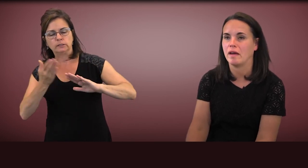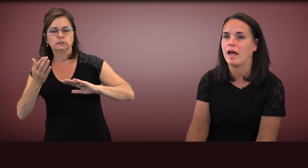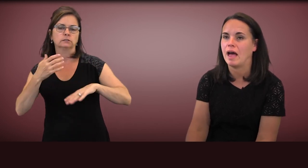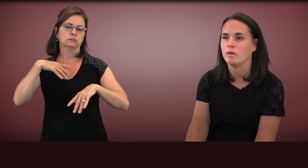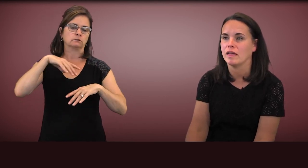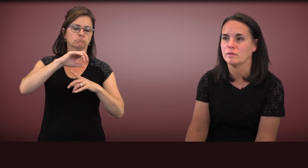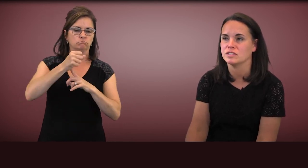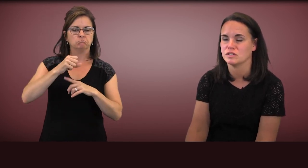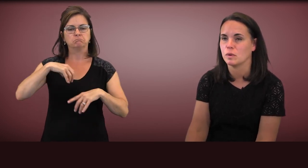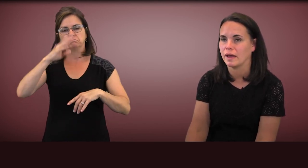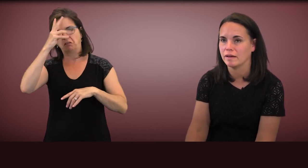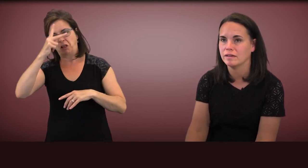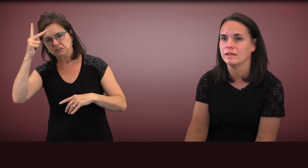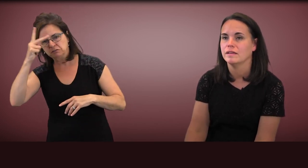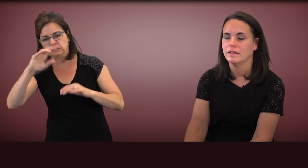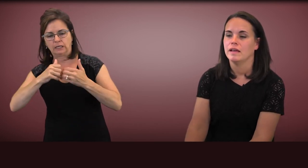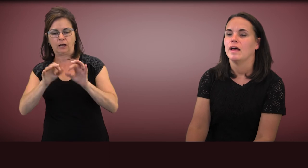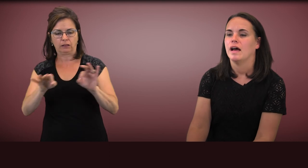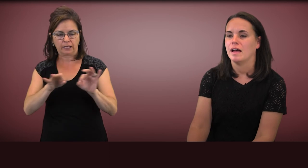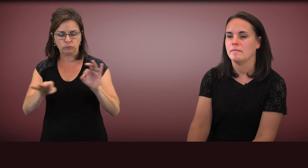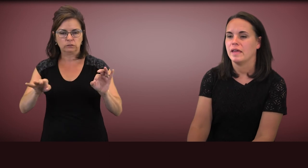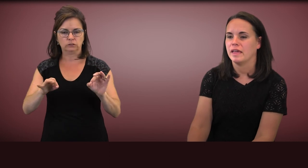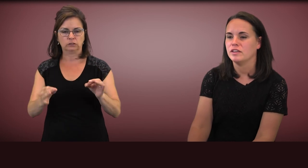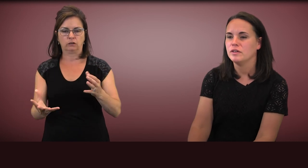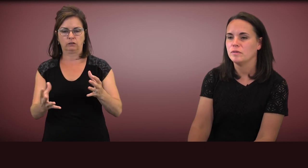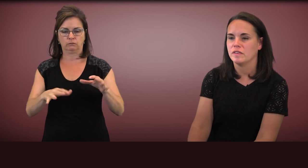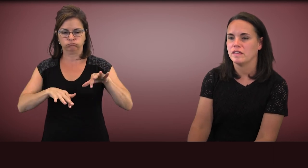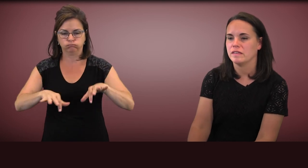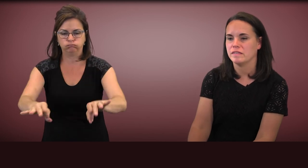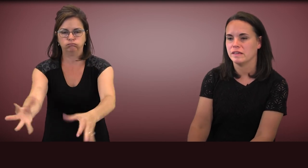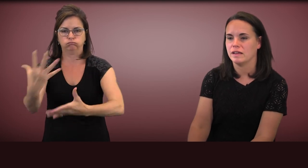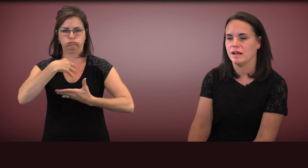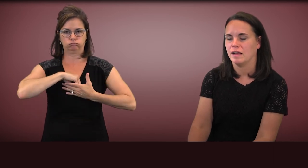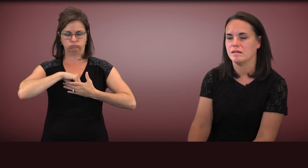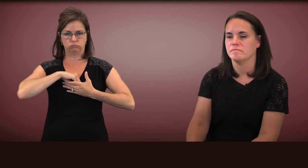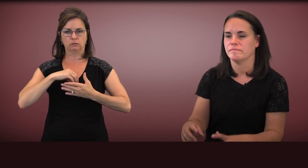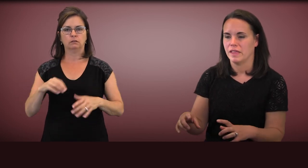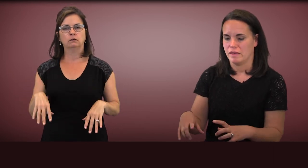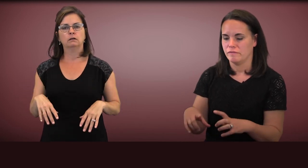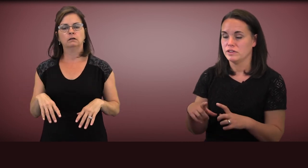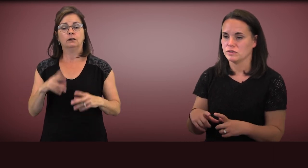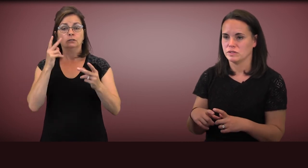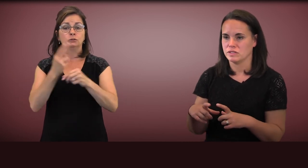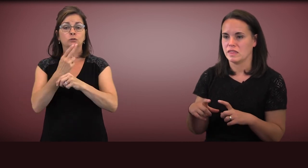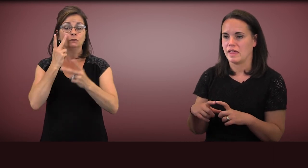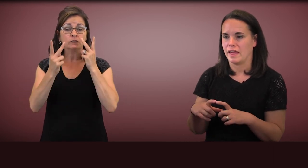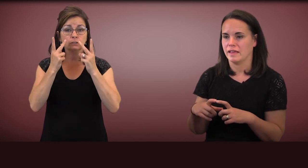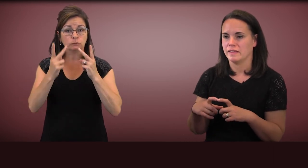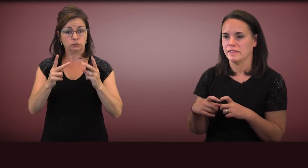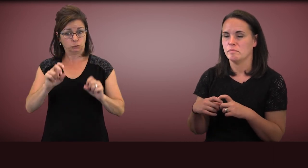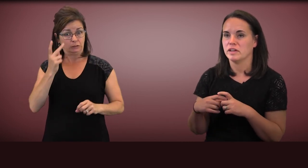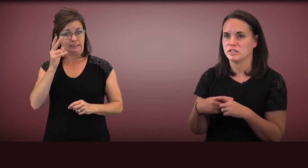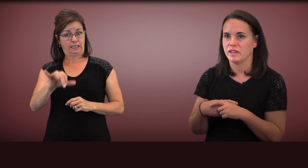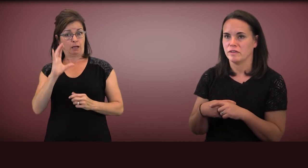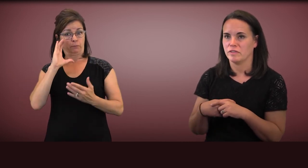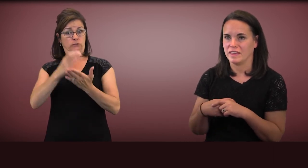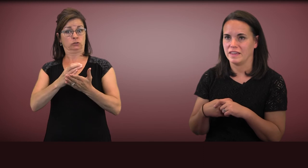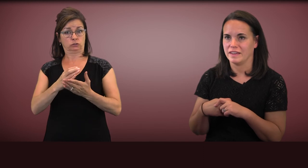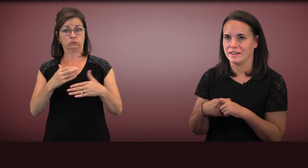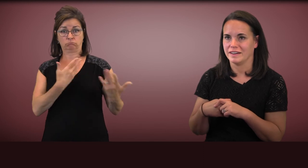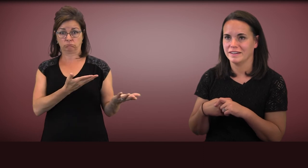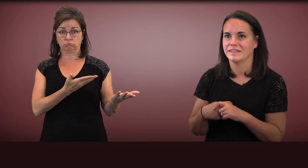about how language is acquired and uses visuals like the picture that you see here.